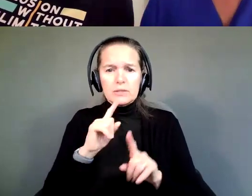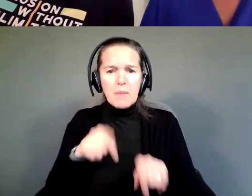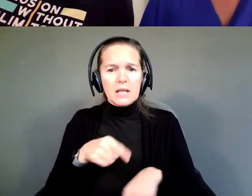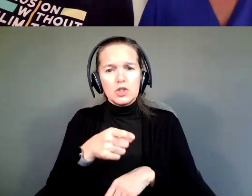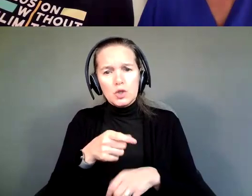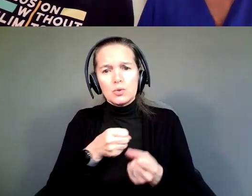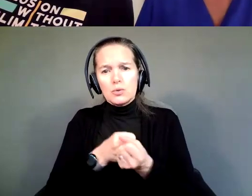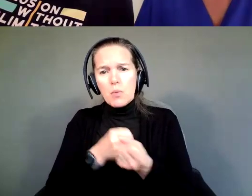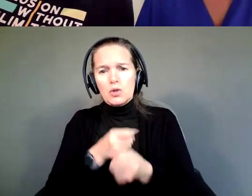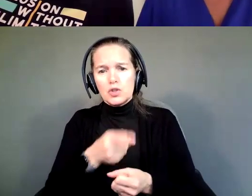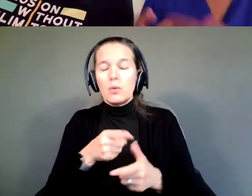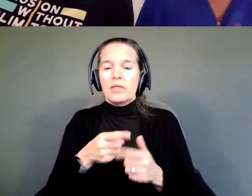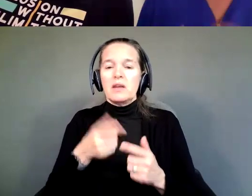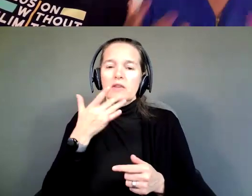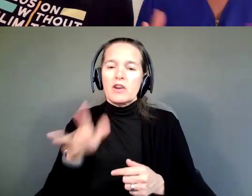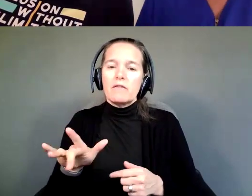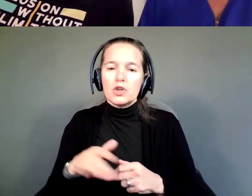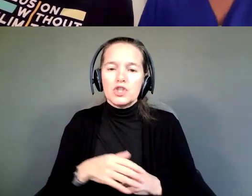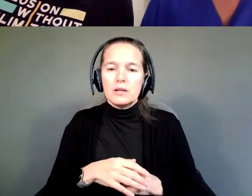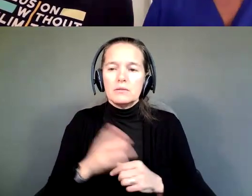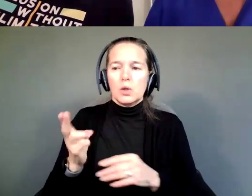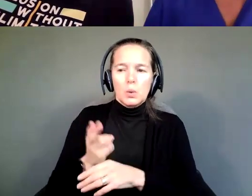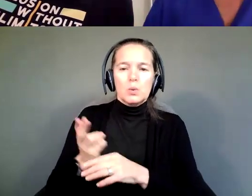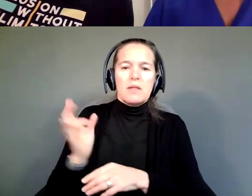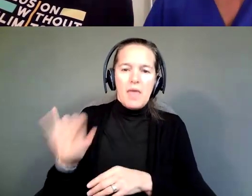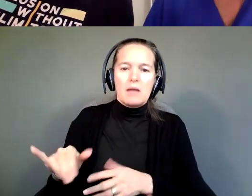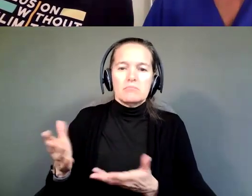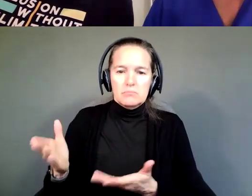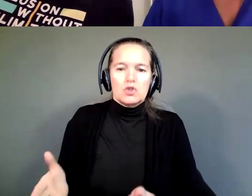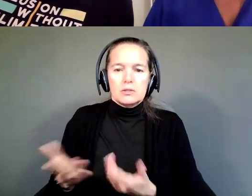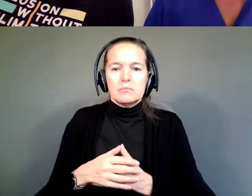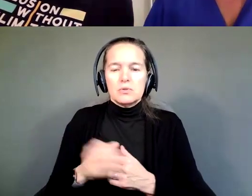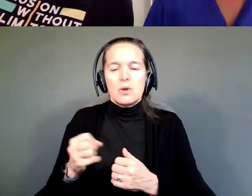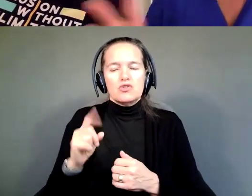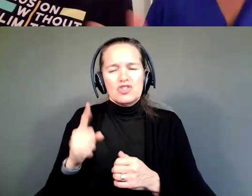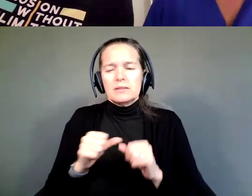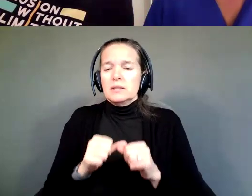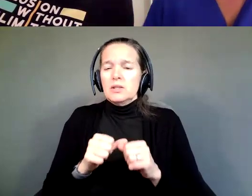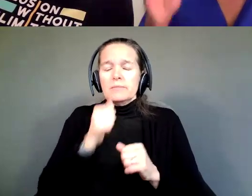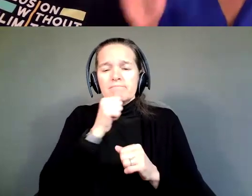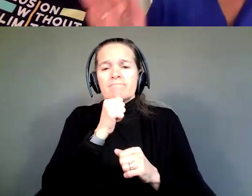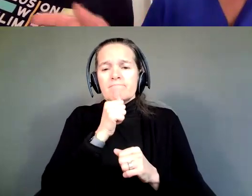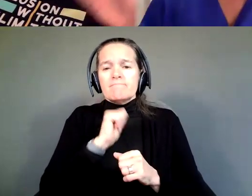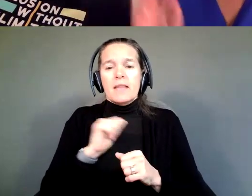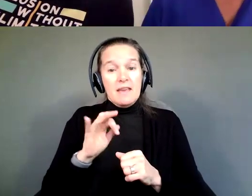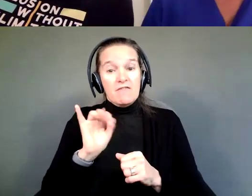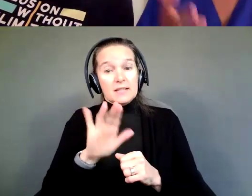Then you're very fortunate. I would say use that to your advantage. But just continue to persevere. If this is a dream of yours, reach out to someone.